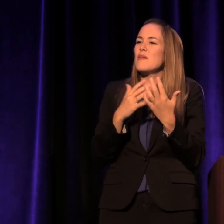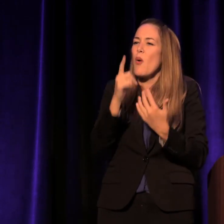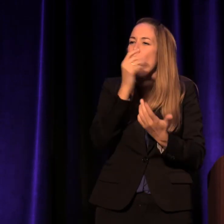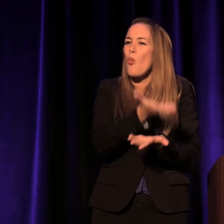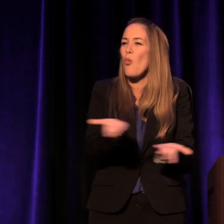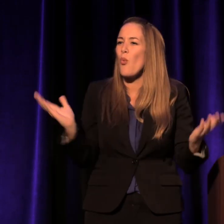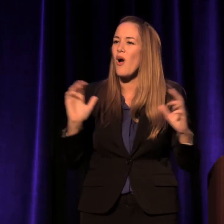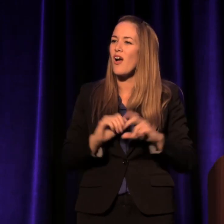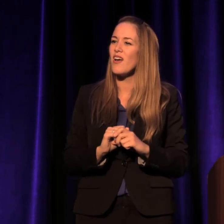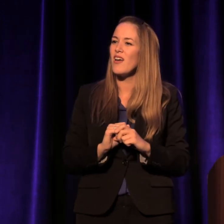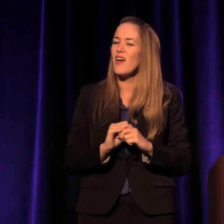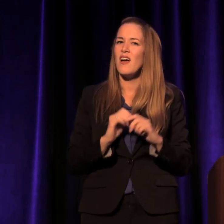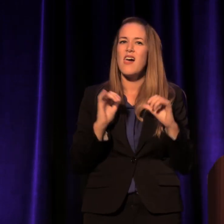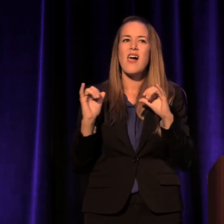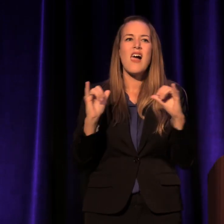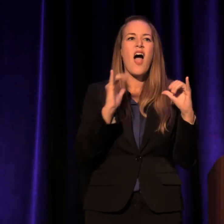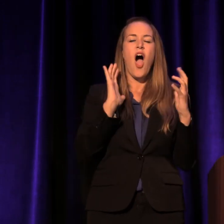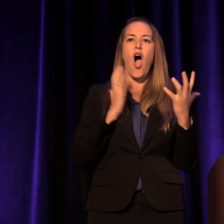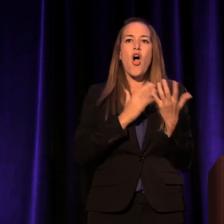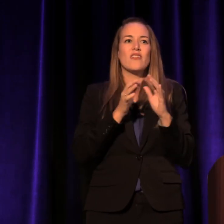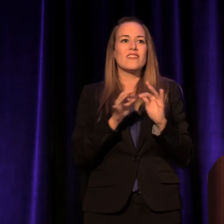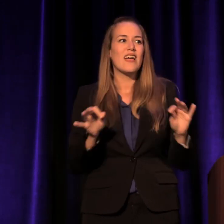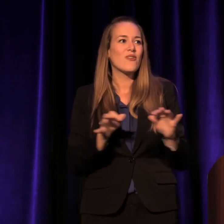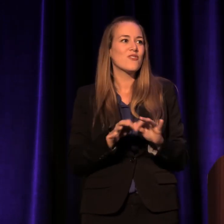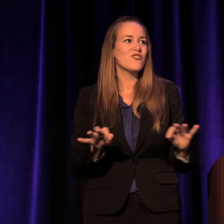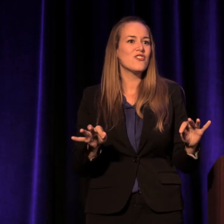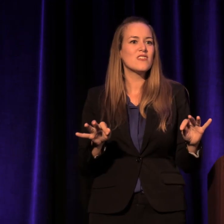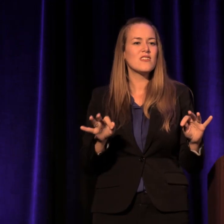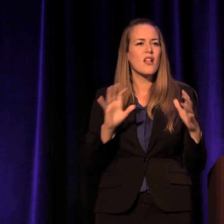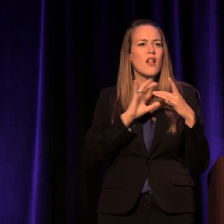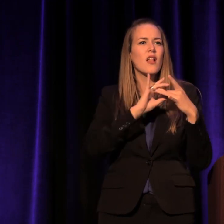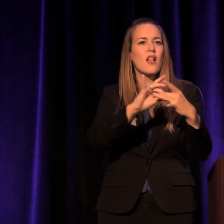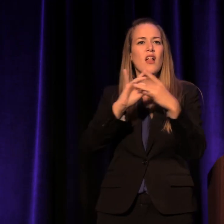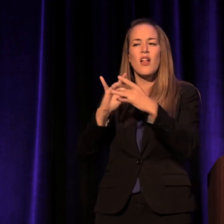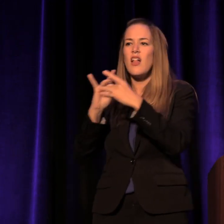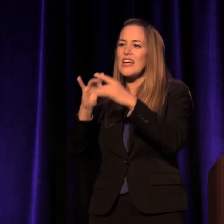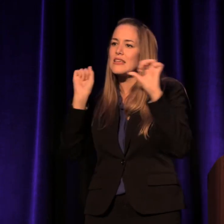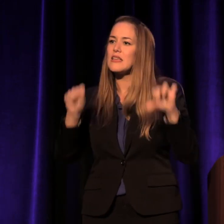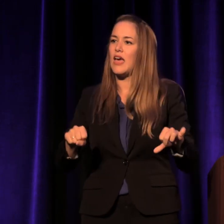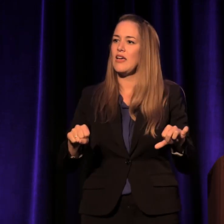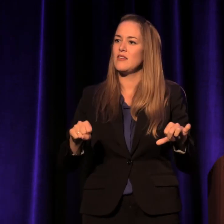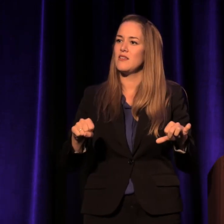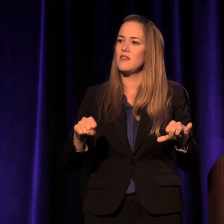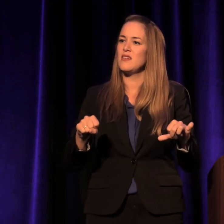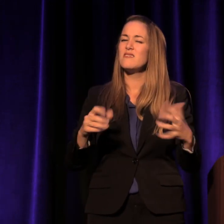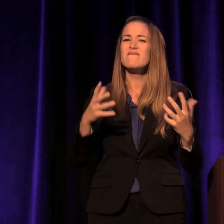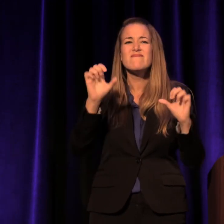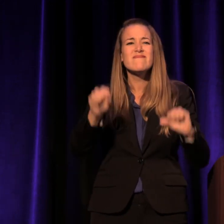that all our languages may yet reach one other inside our differences.